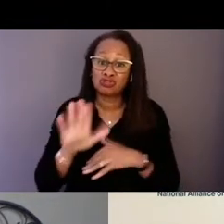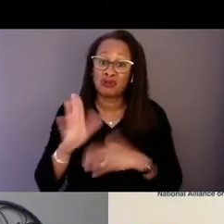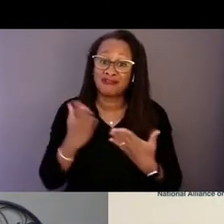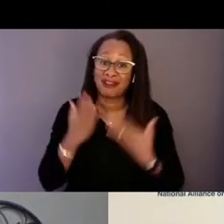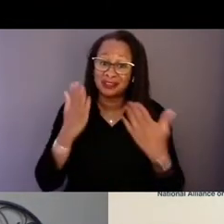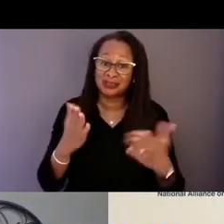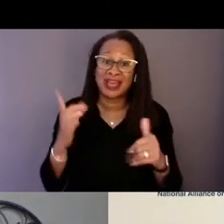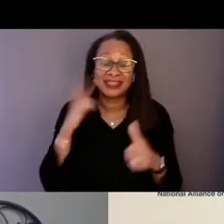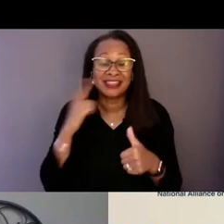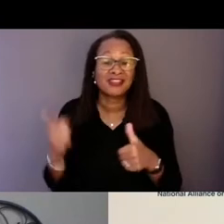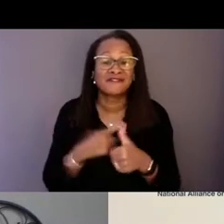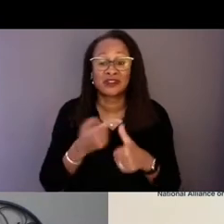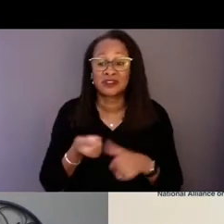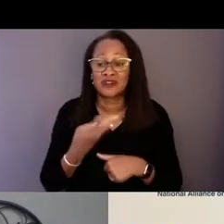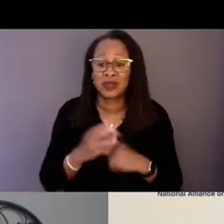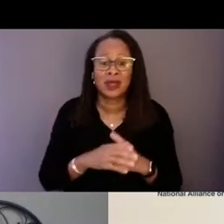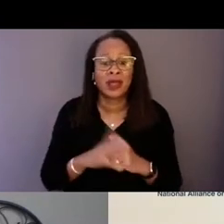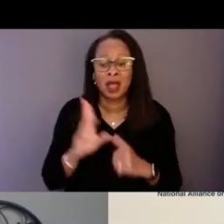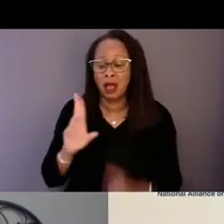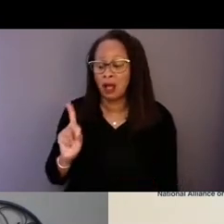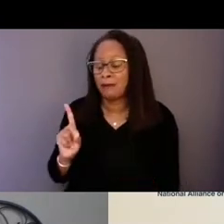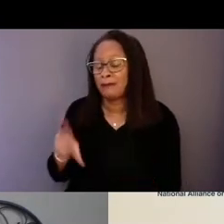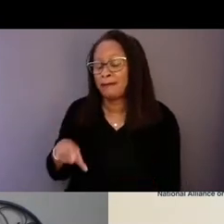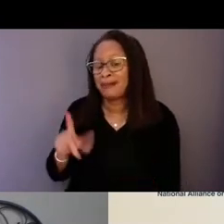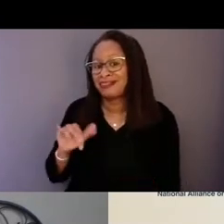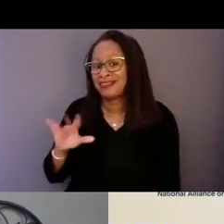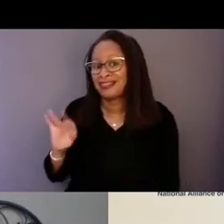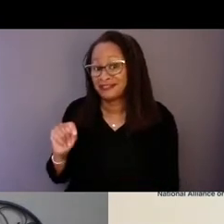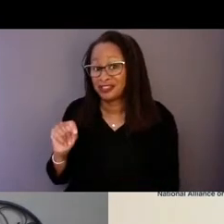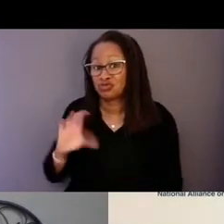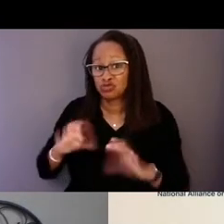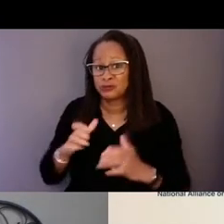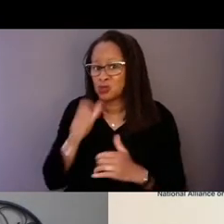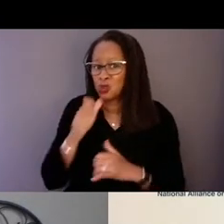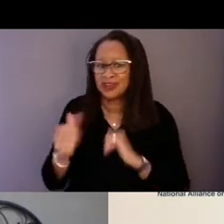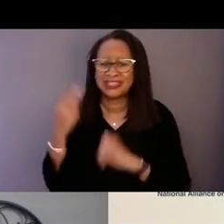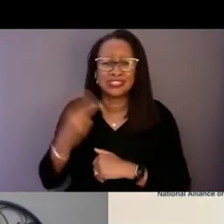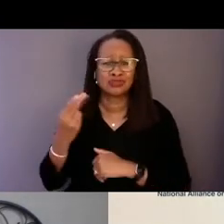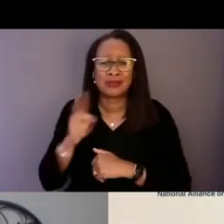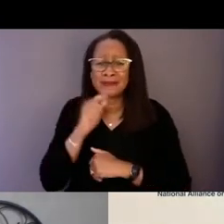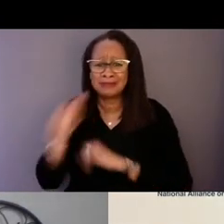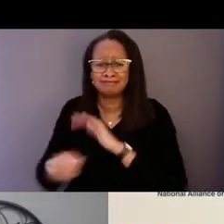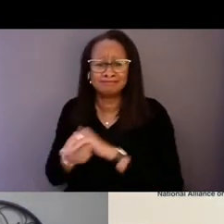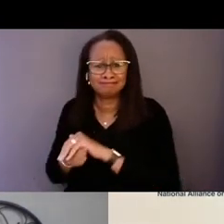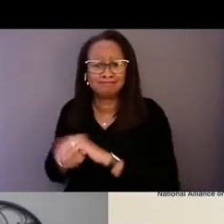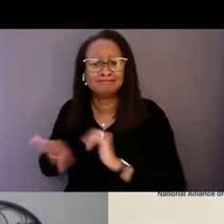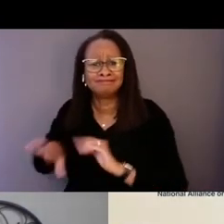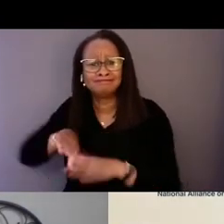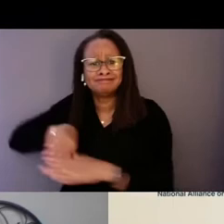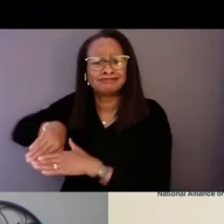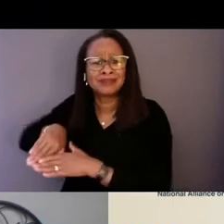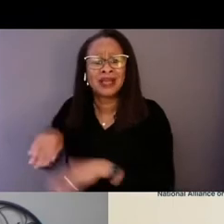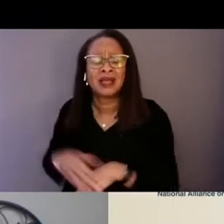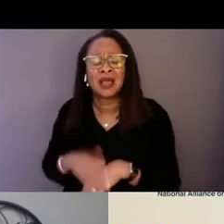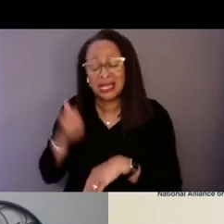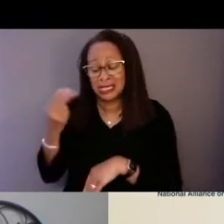Uplift groups who are historically invisible. Our communities, historically invisible,